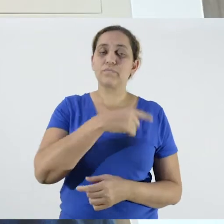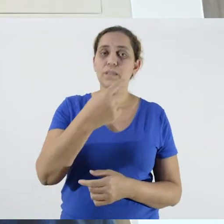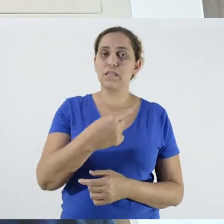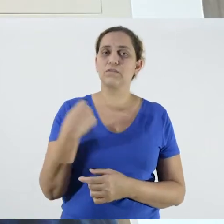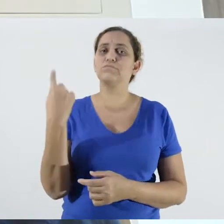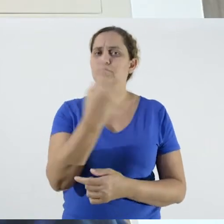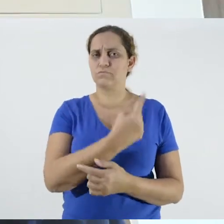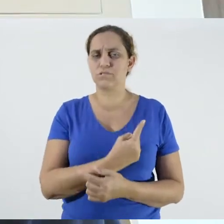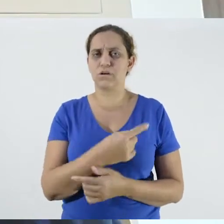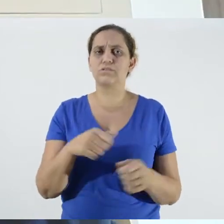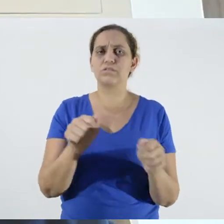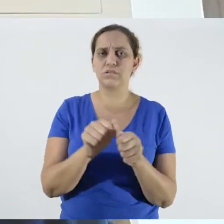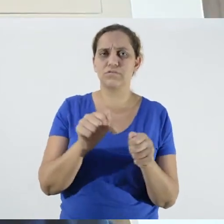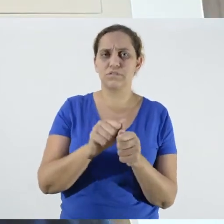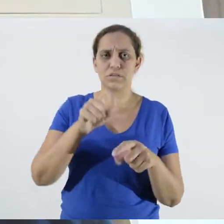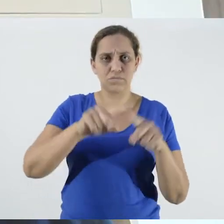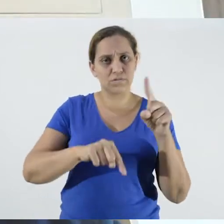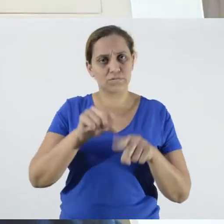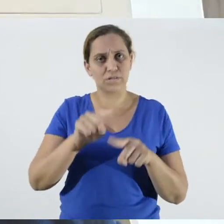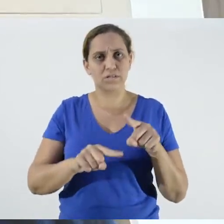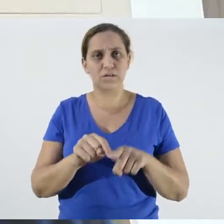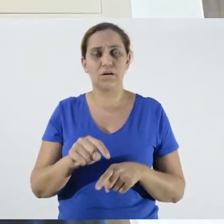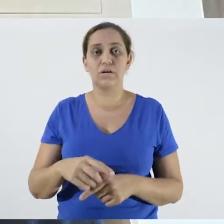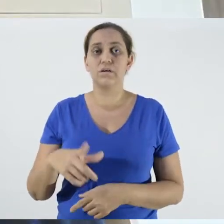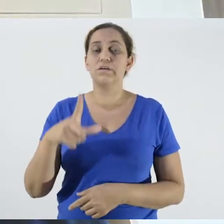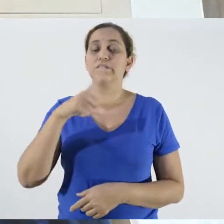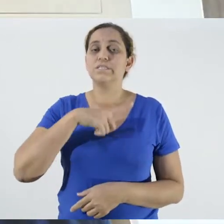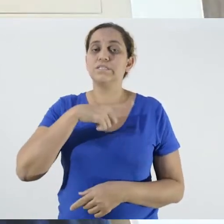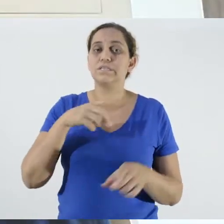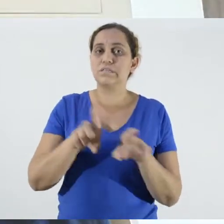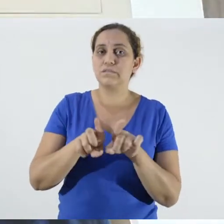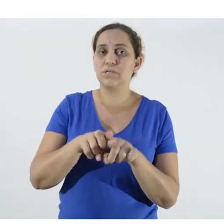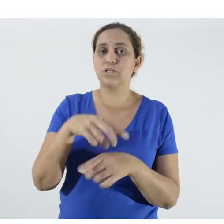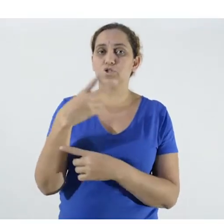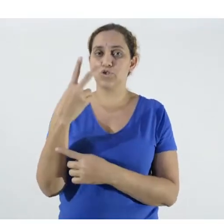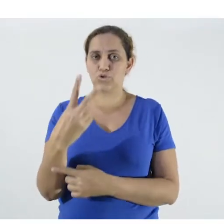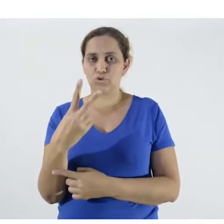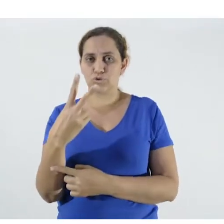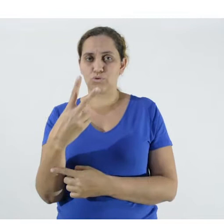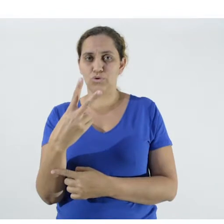And we also have two projects in progress. We have